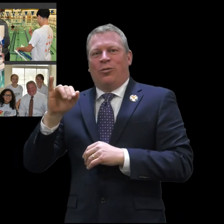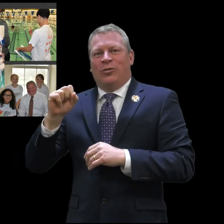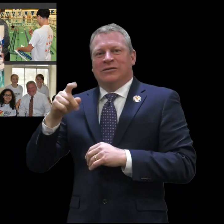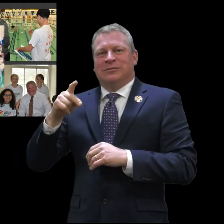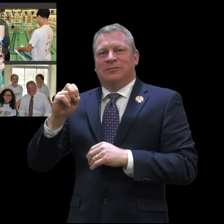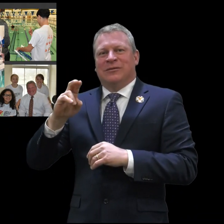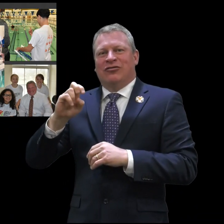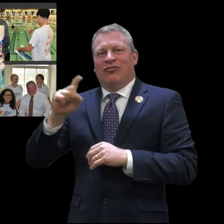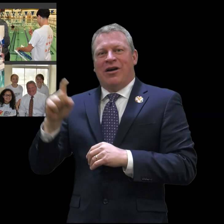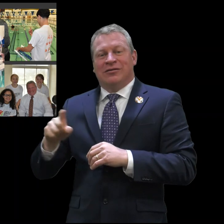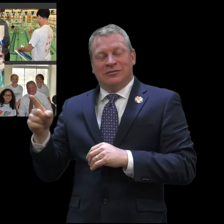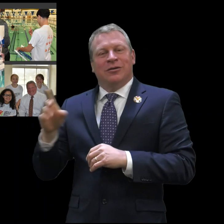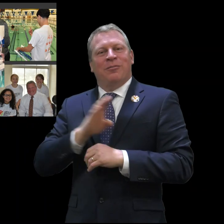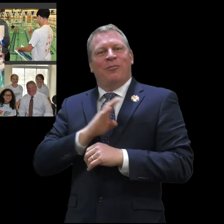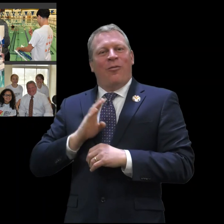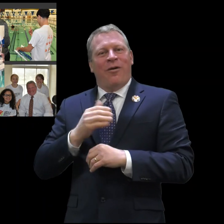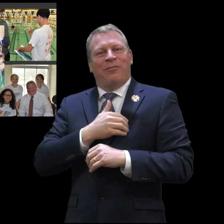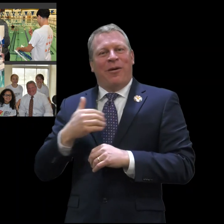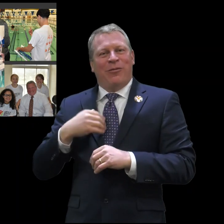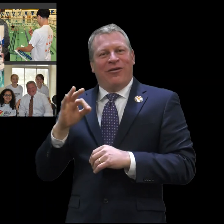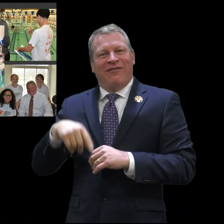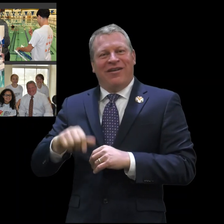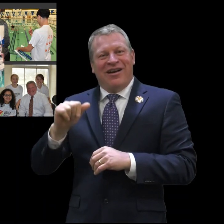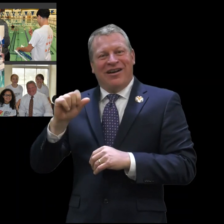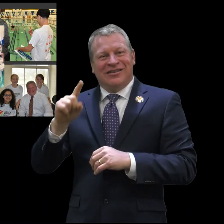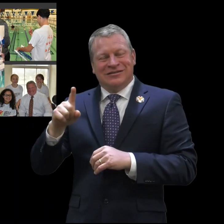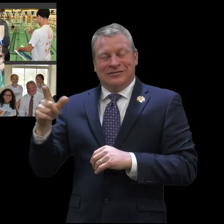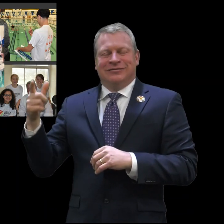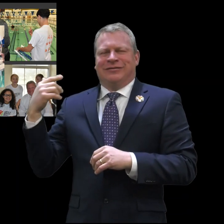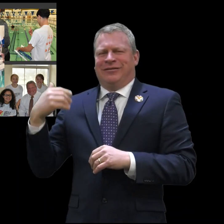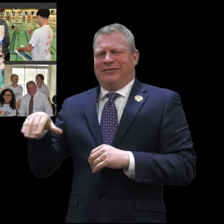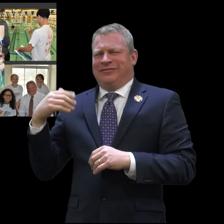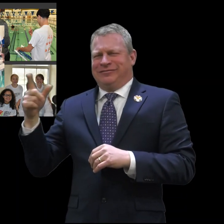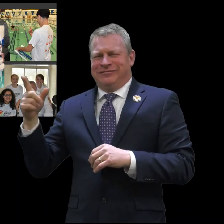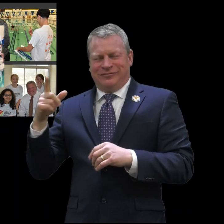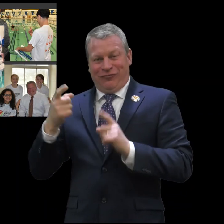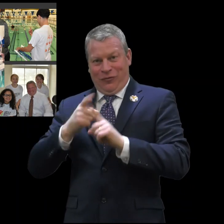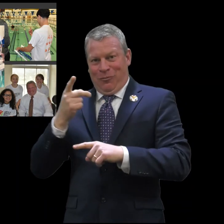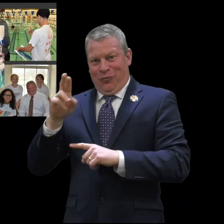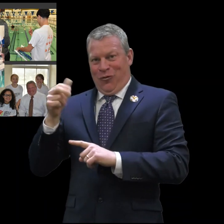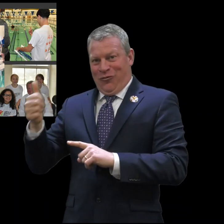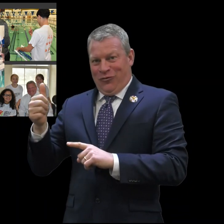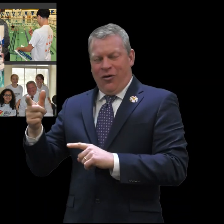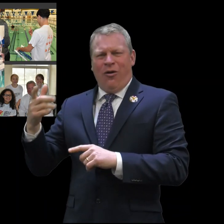courses. Here in this picture is Luis Perez board member for ASD and he